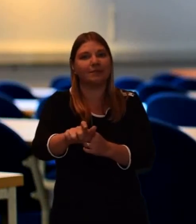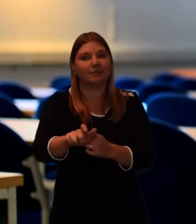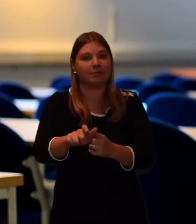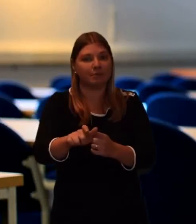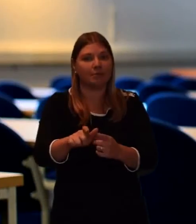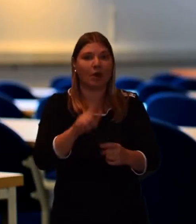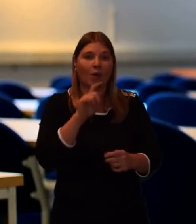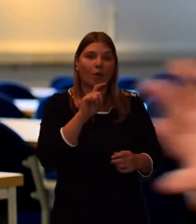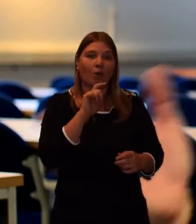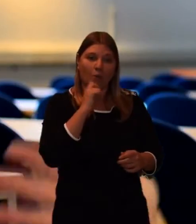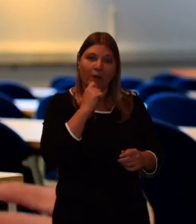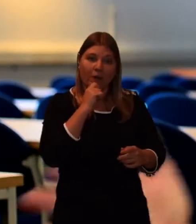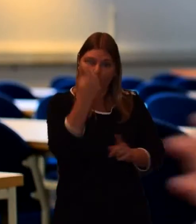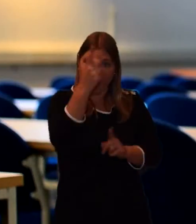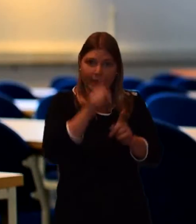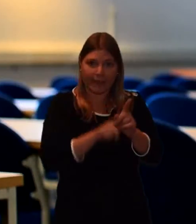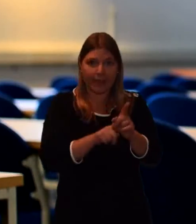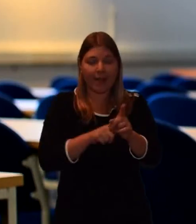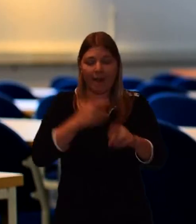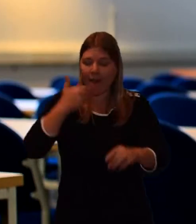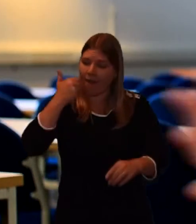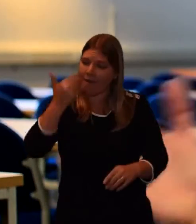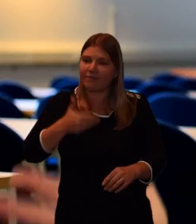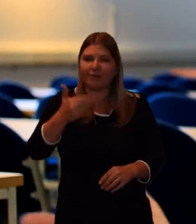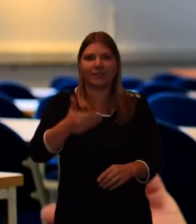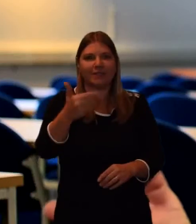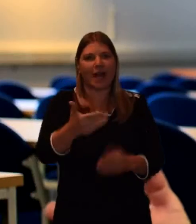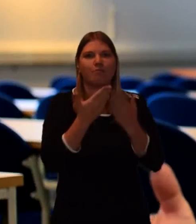But for the whole of that year, for the death of a relative or a very close friend,